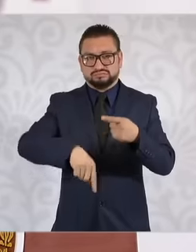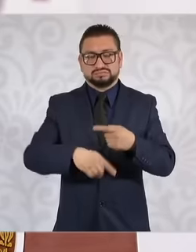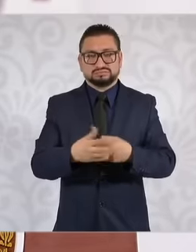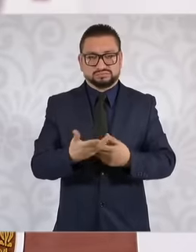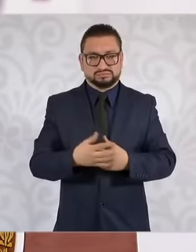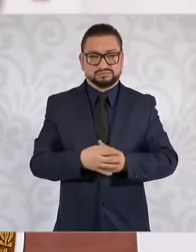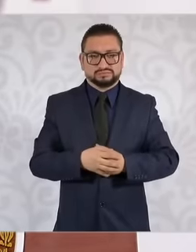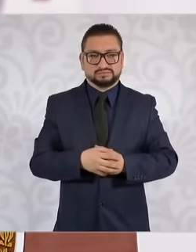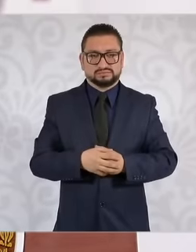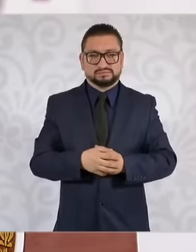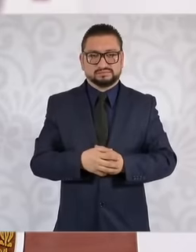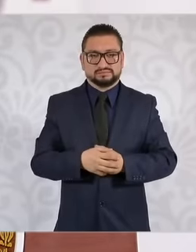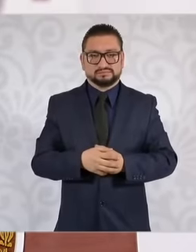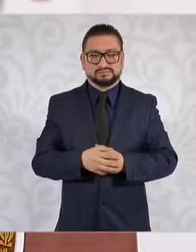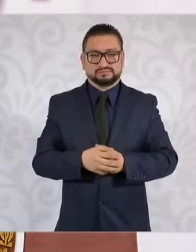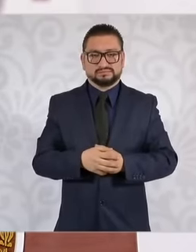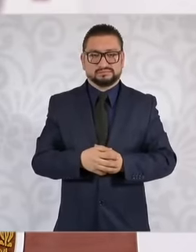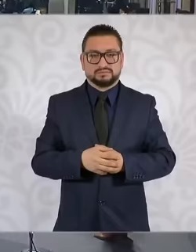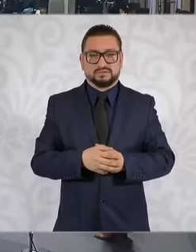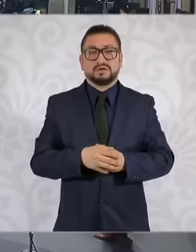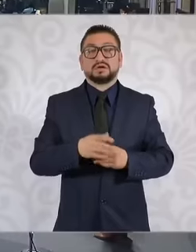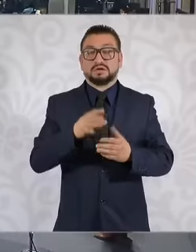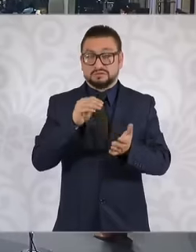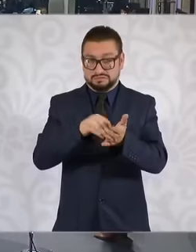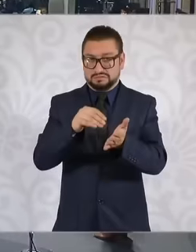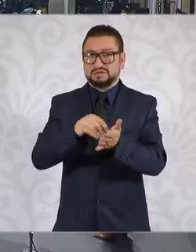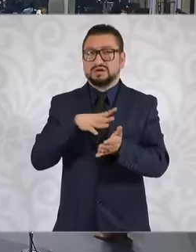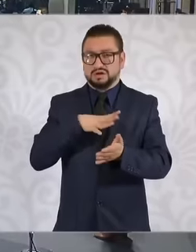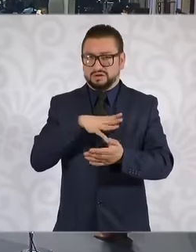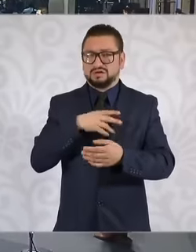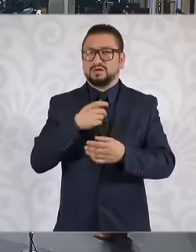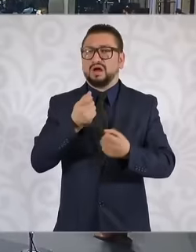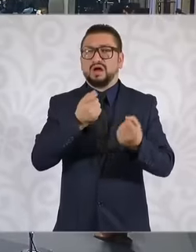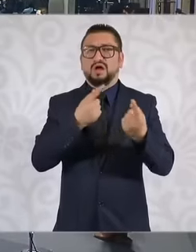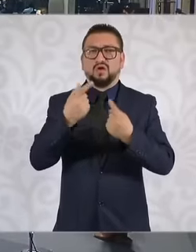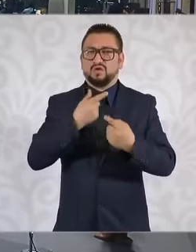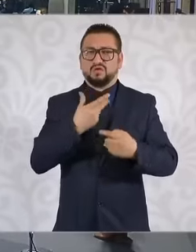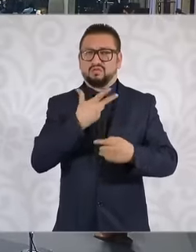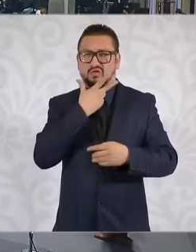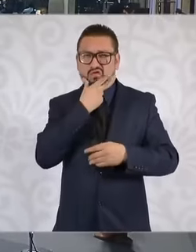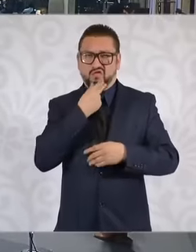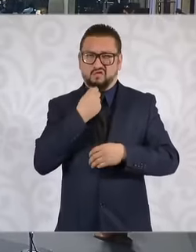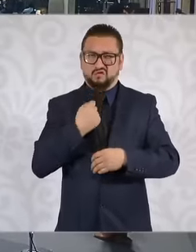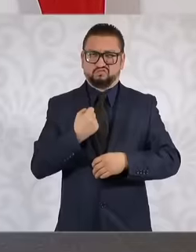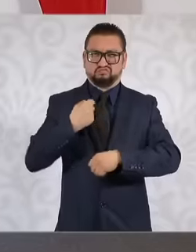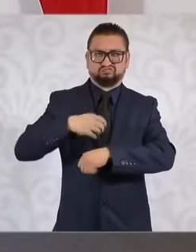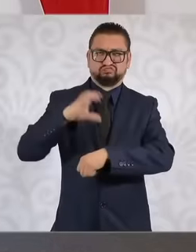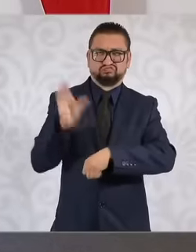And of course it exists and in addition particularly there is a